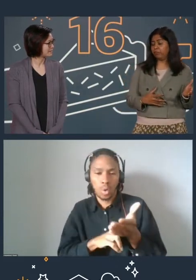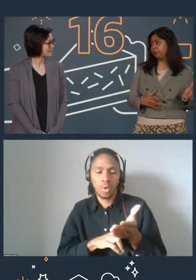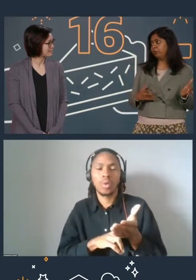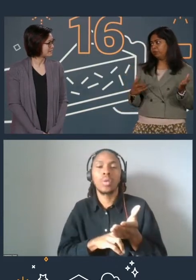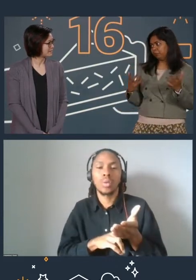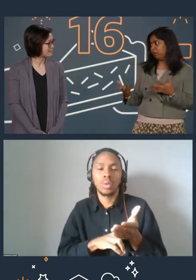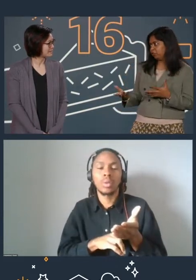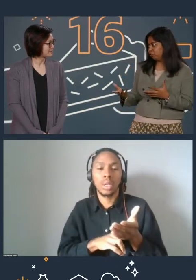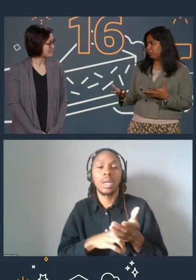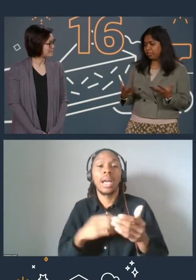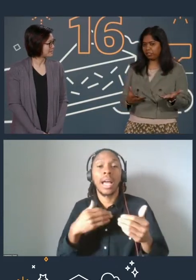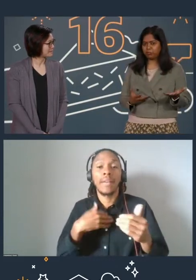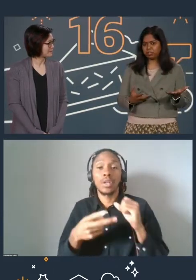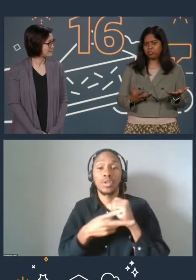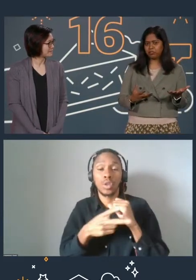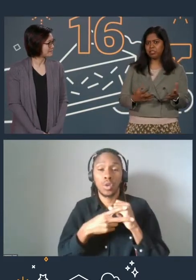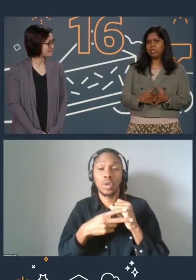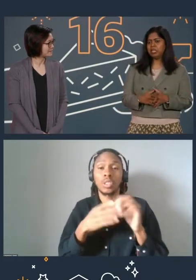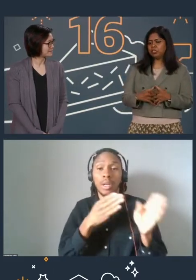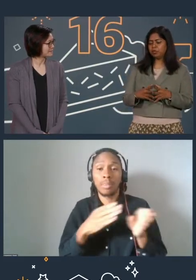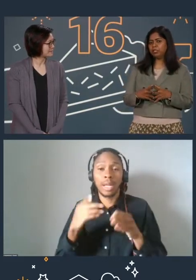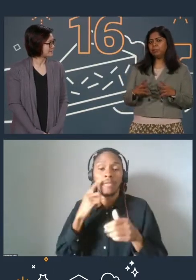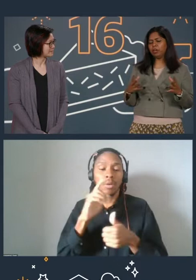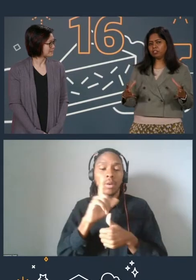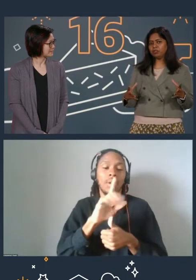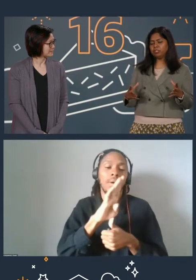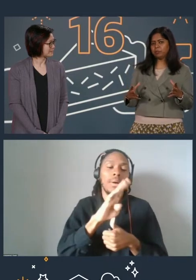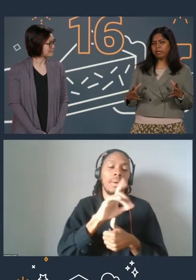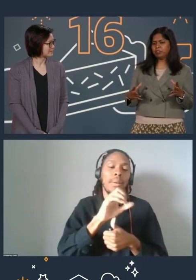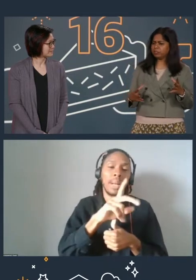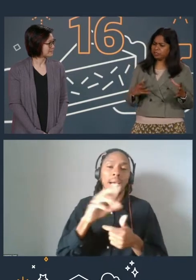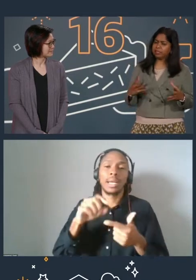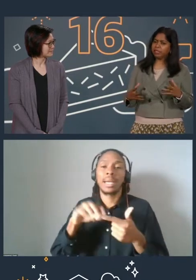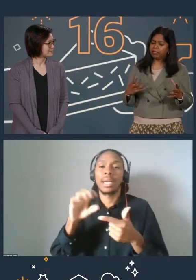for both block storage and object storage. So in the block storage plan, there is again,